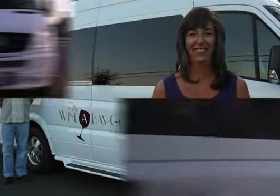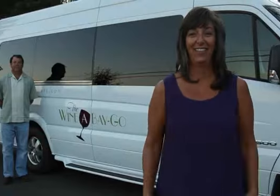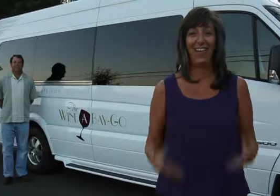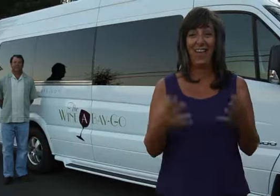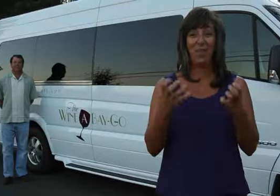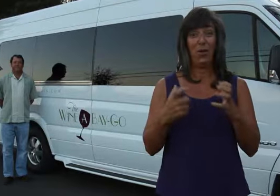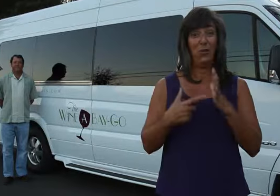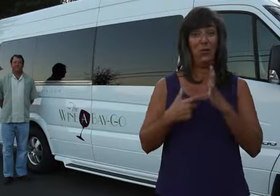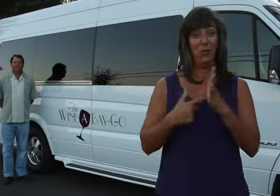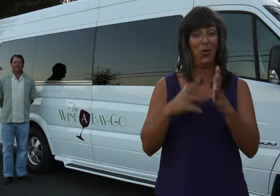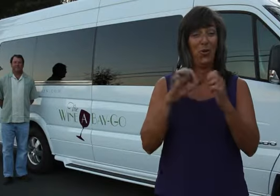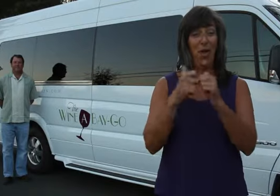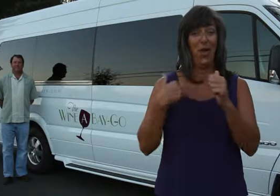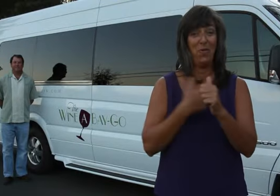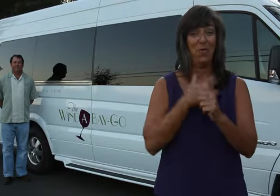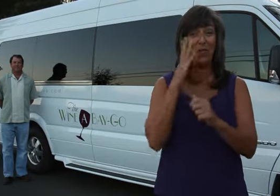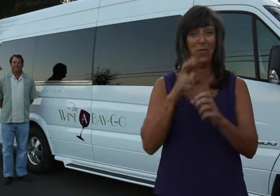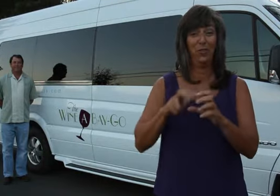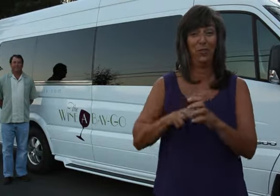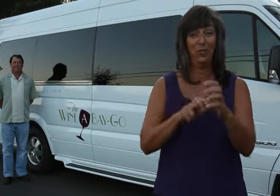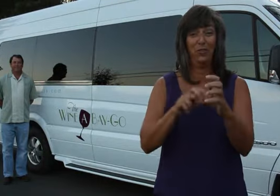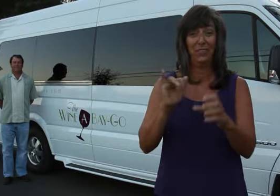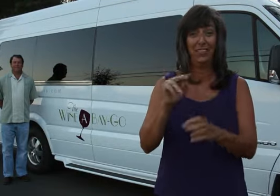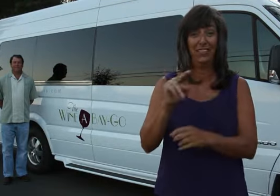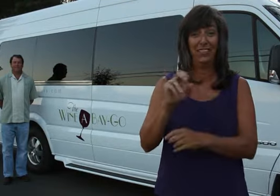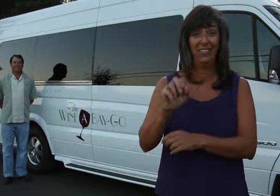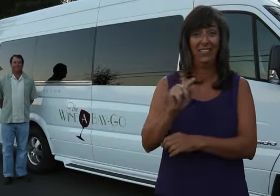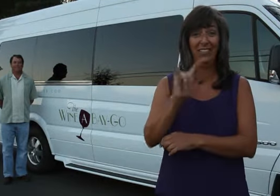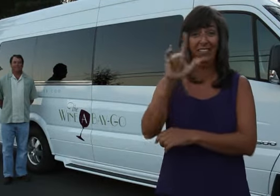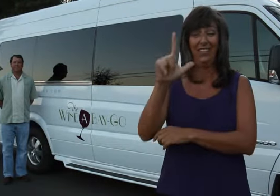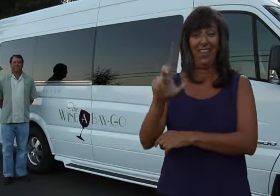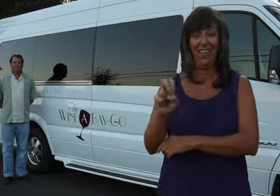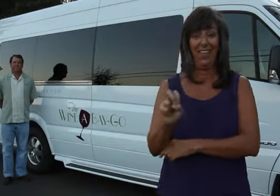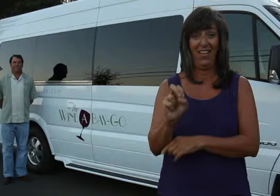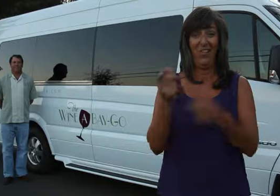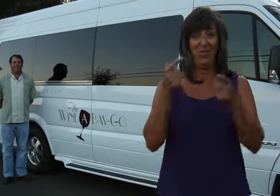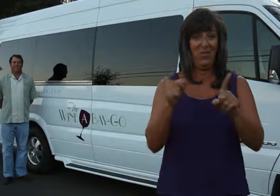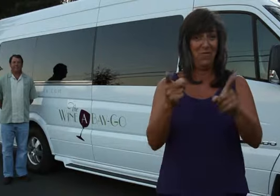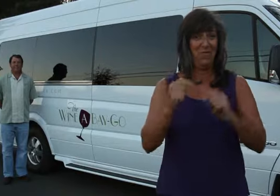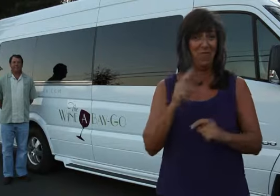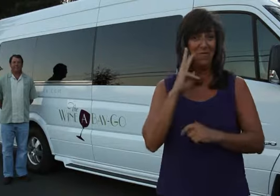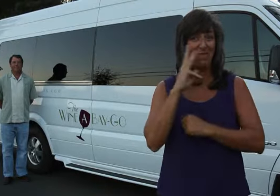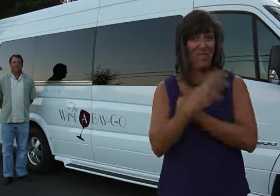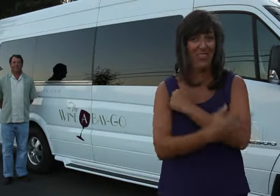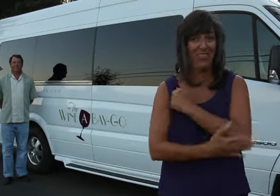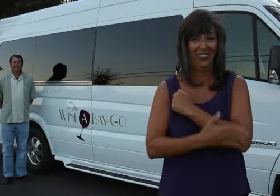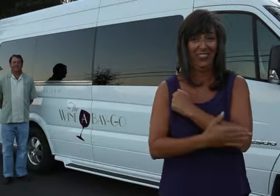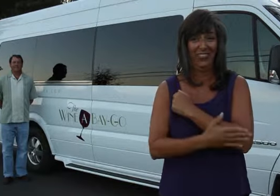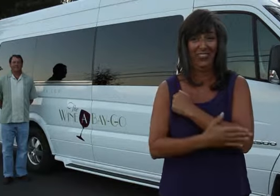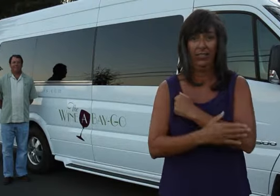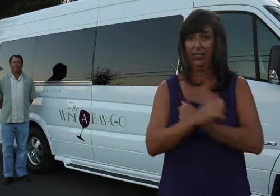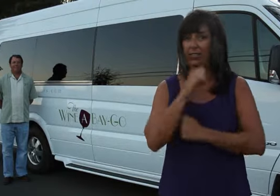I want to show you how we will cruise in style when you come to the Wine Country.